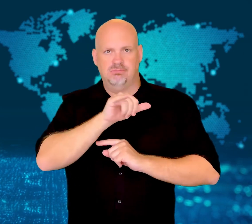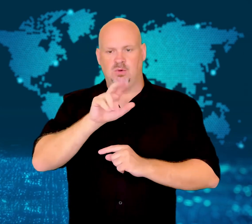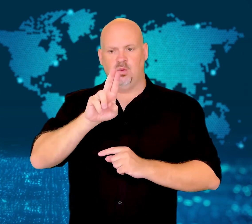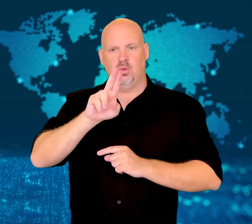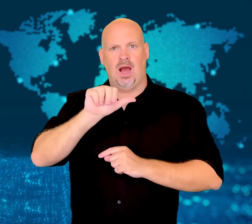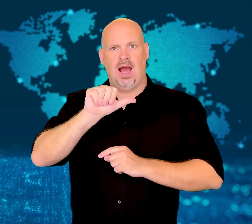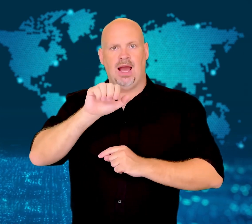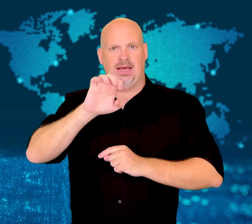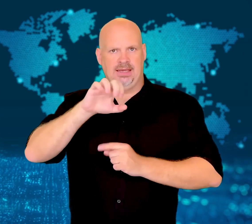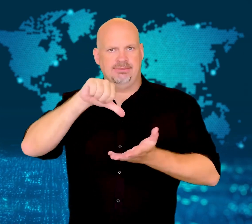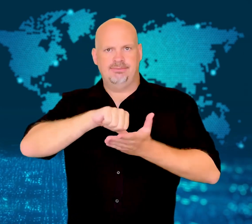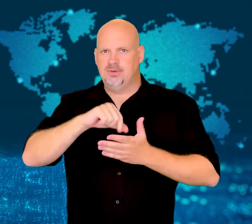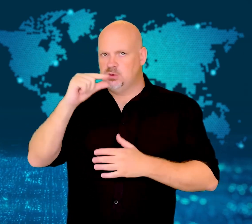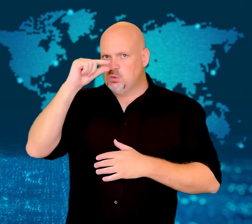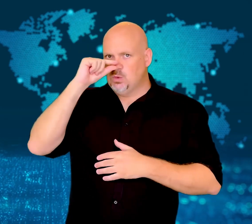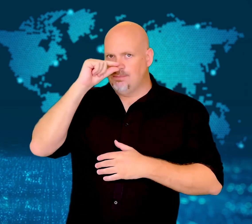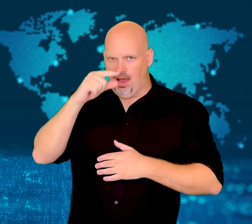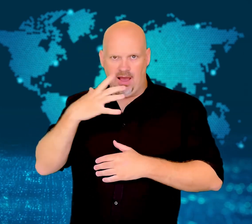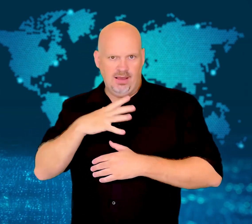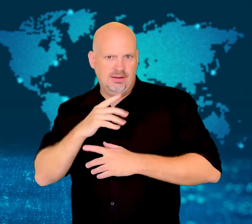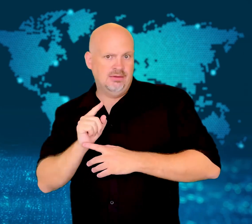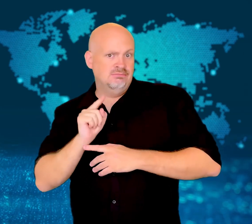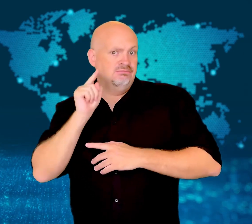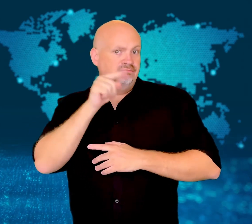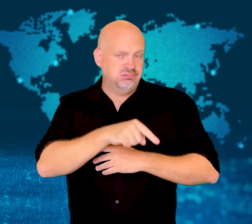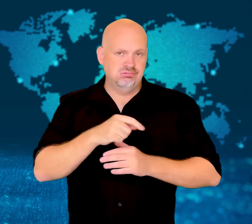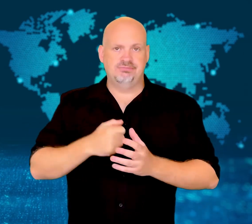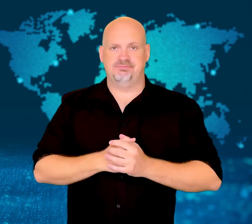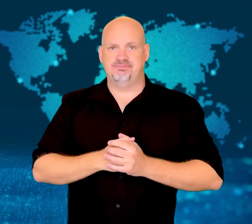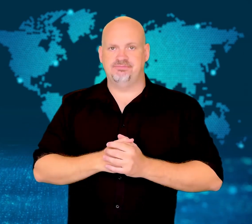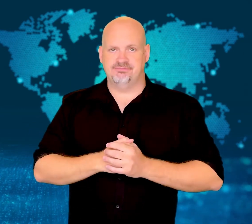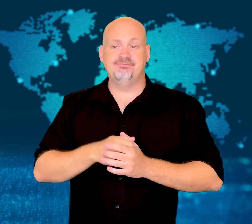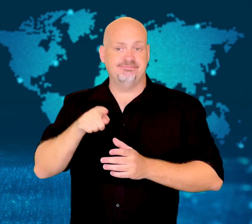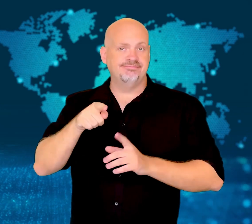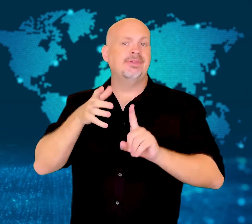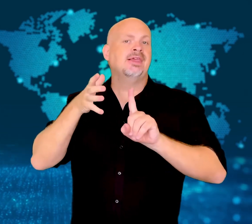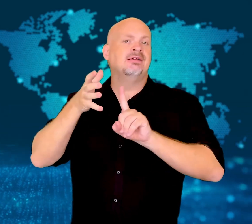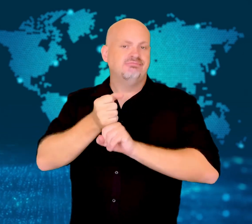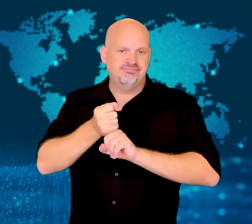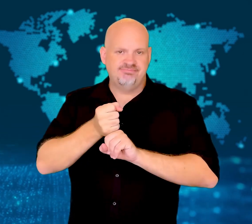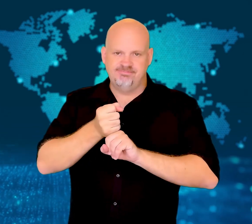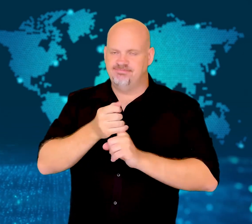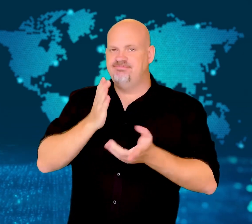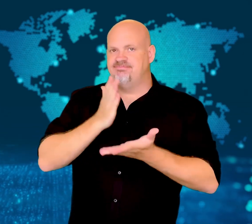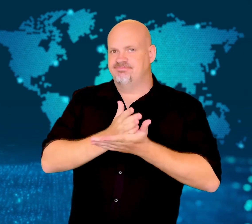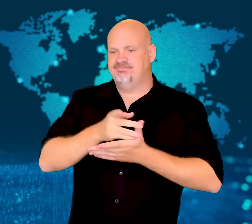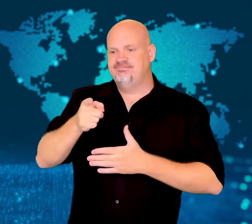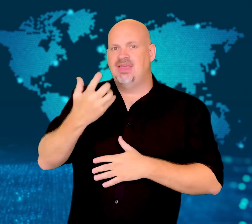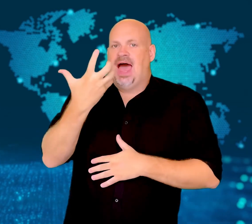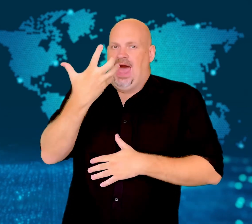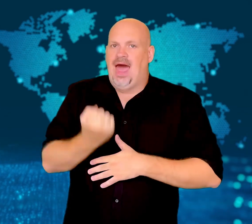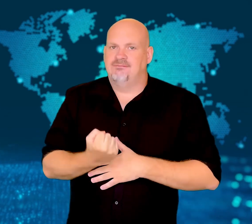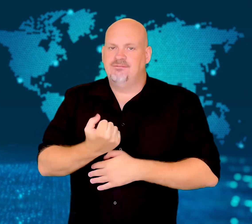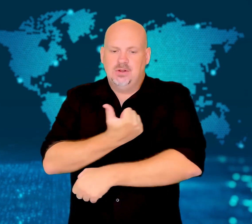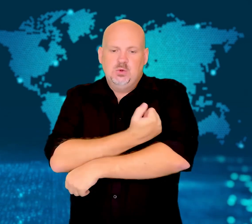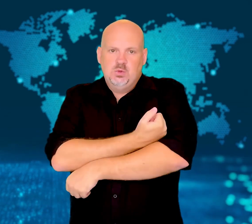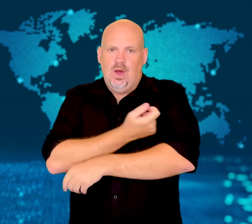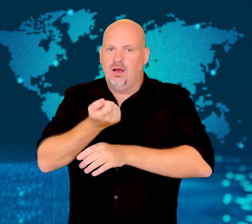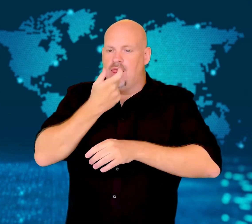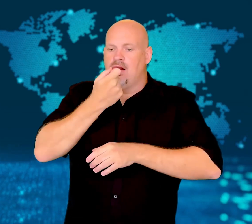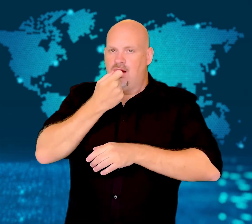He was trying to board a flight to Dubai, UAE.